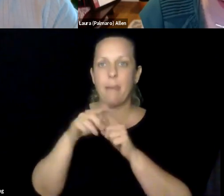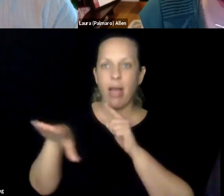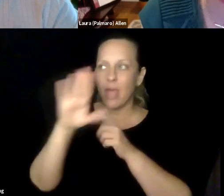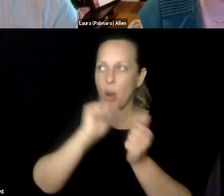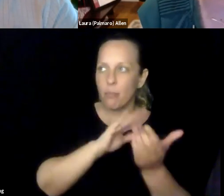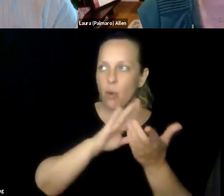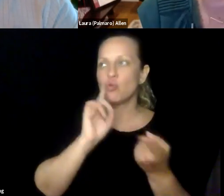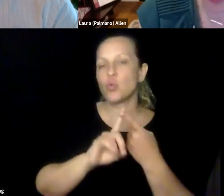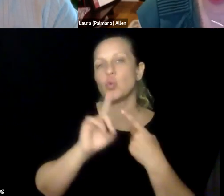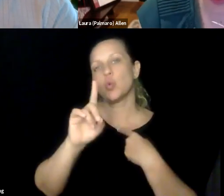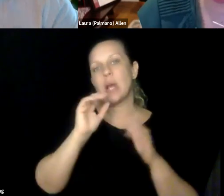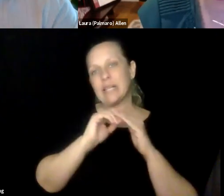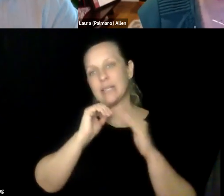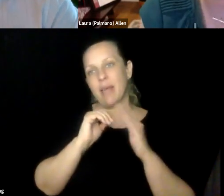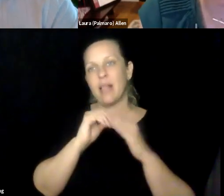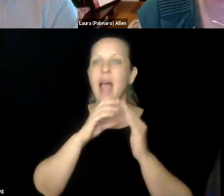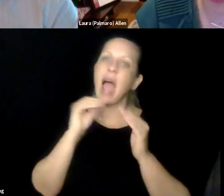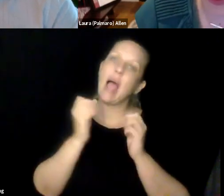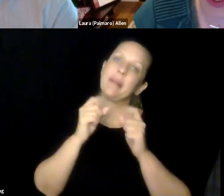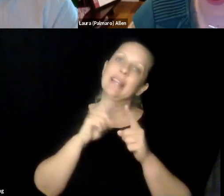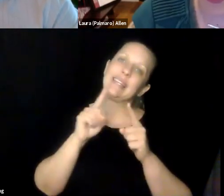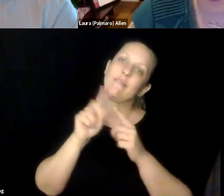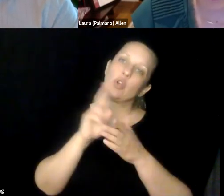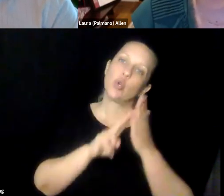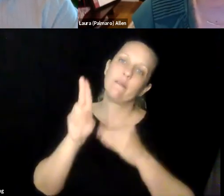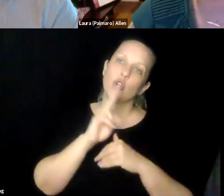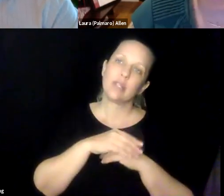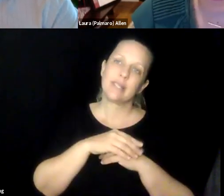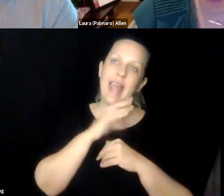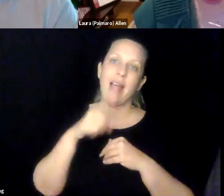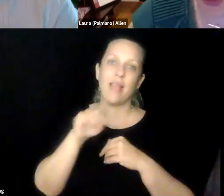different universities coming together to learn from so many different